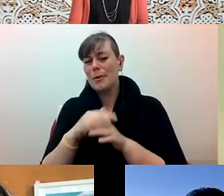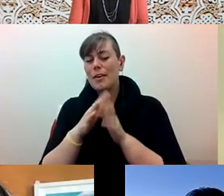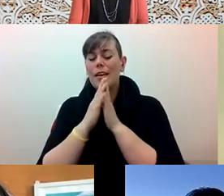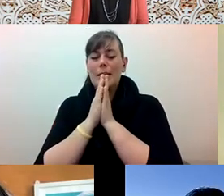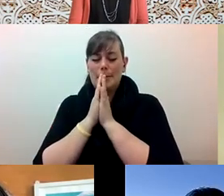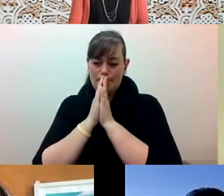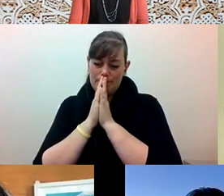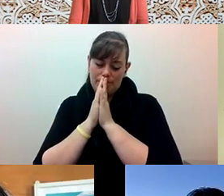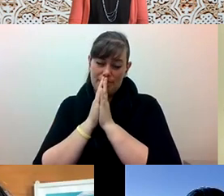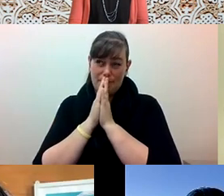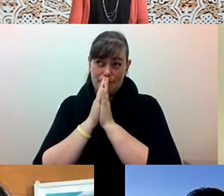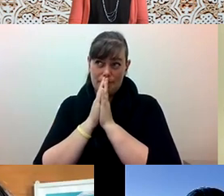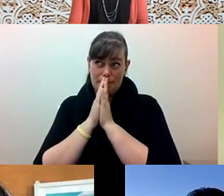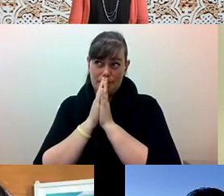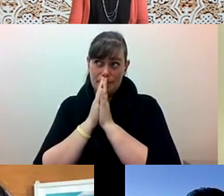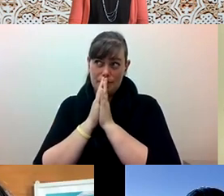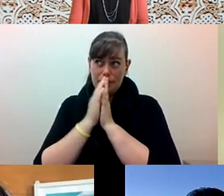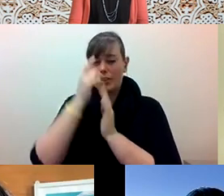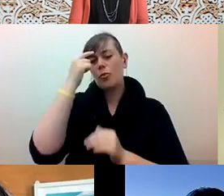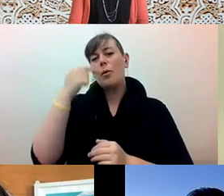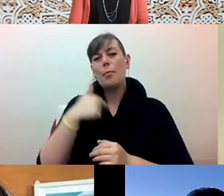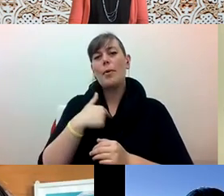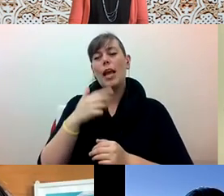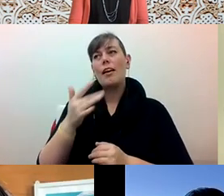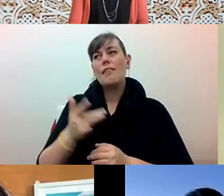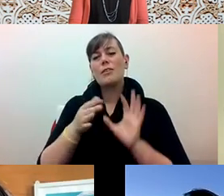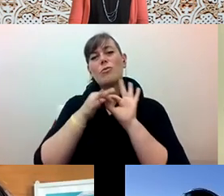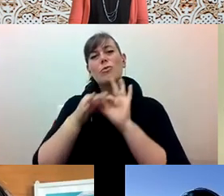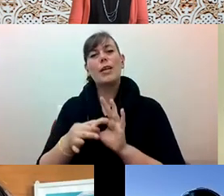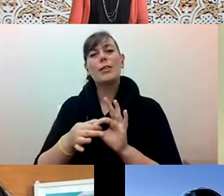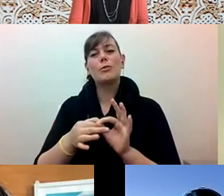Alex Tom he/him: This gets into the compassion for yourself and other people and